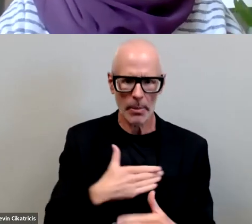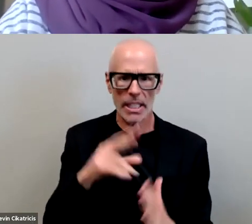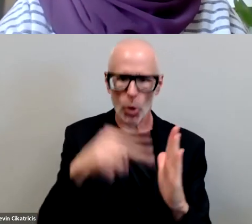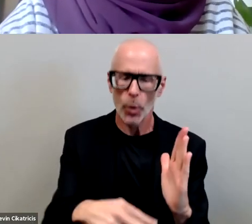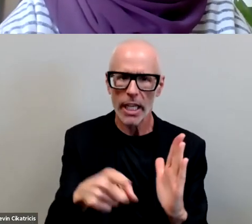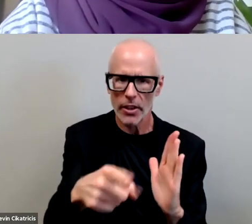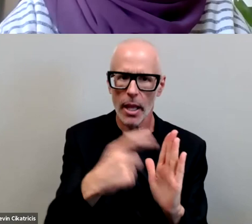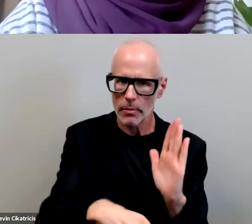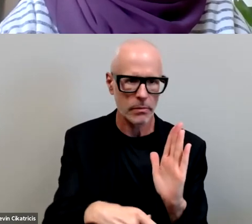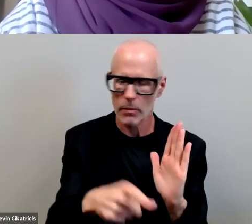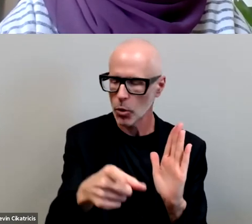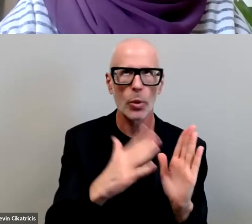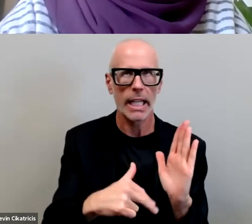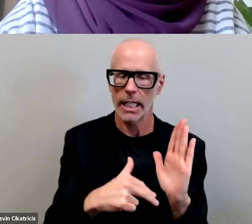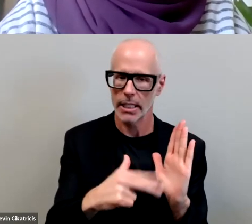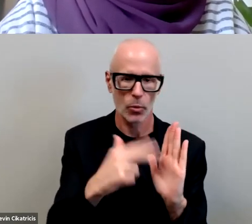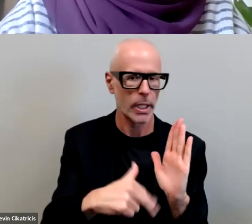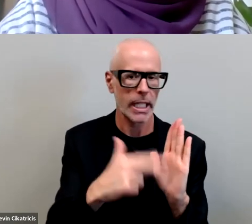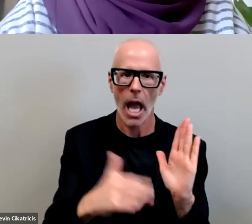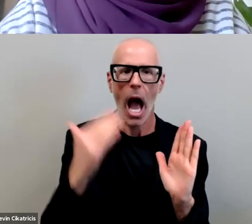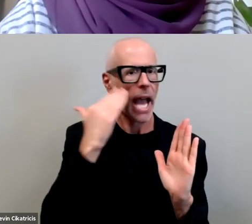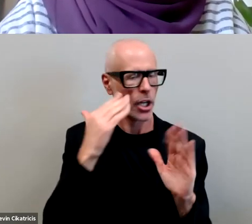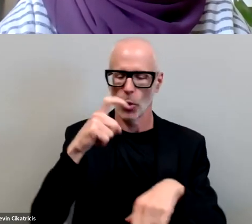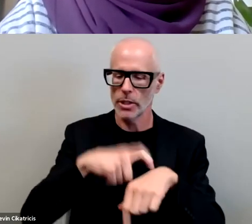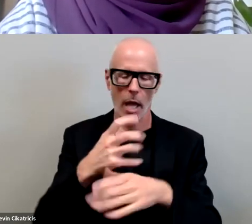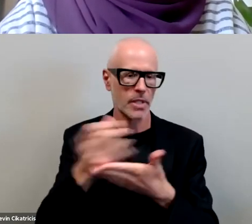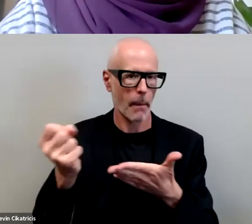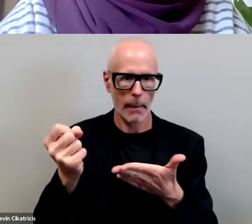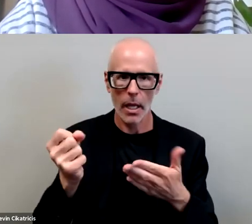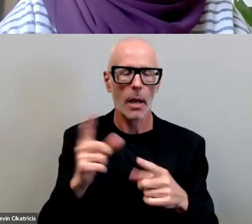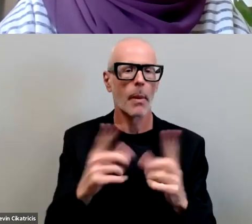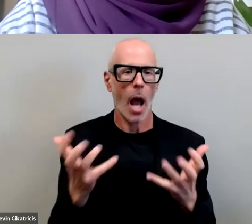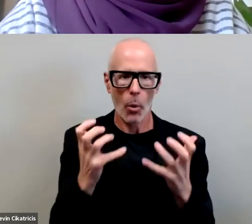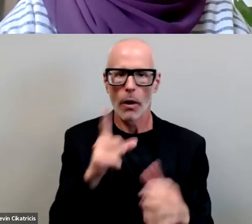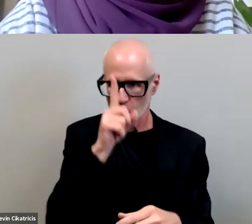to put in the chat um i know that we're at times so i want to for sure make sure that we